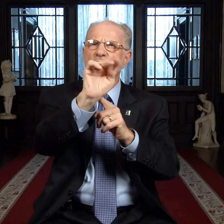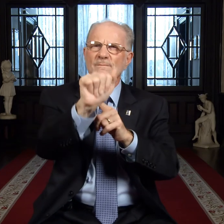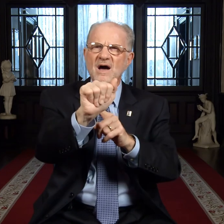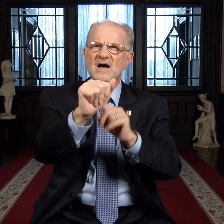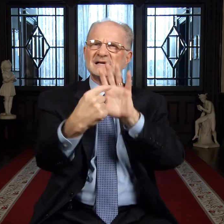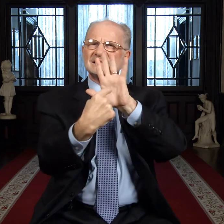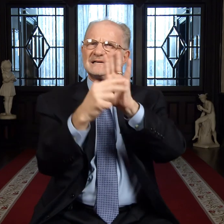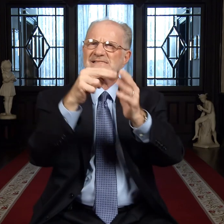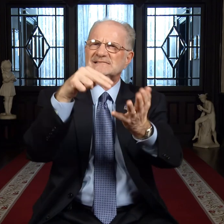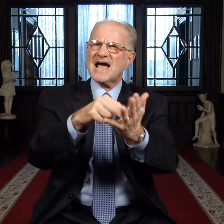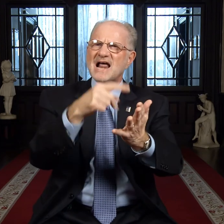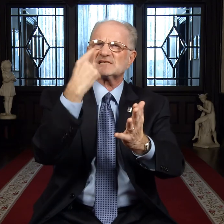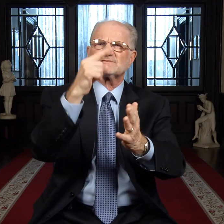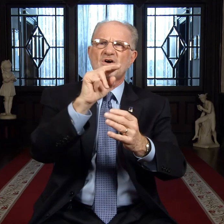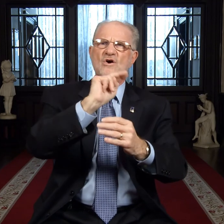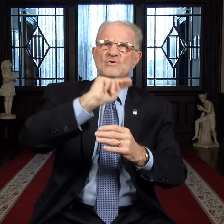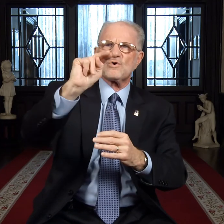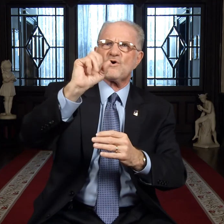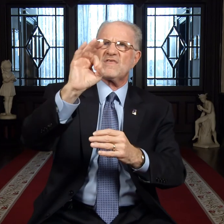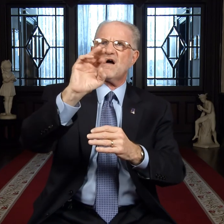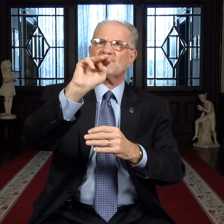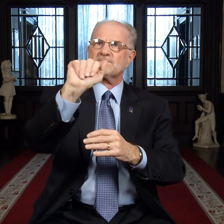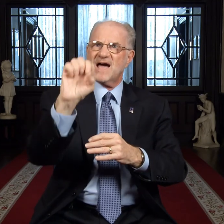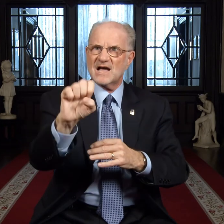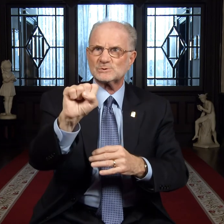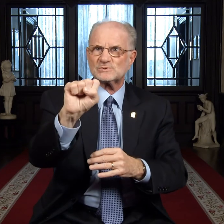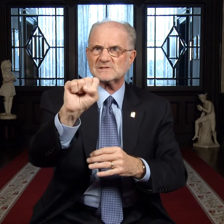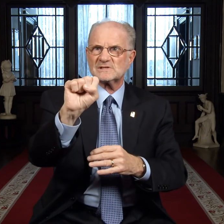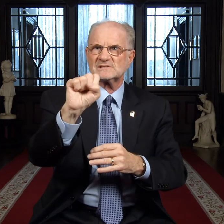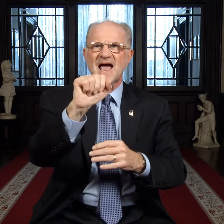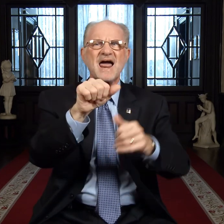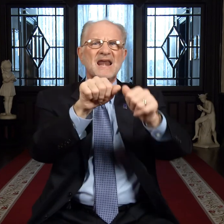NOMA stands for North of Massachusetts,